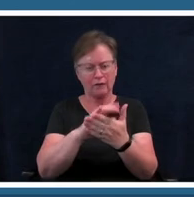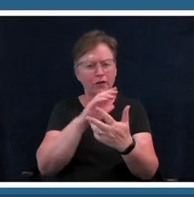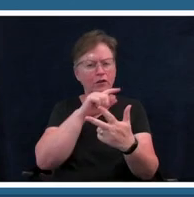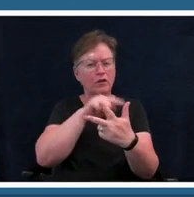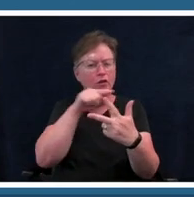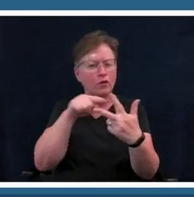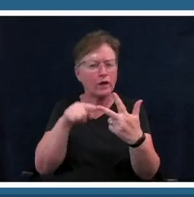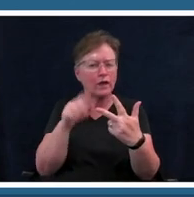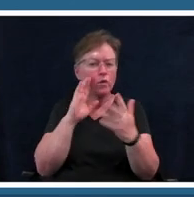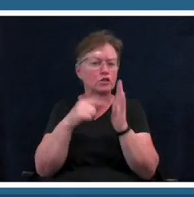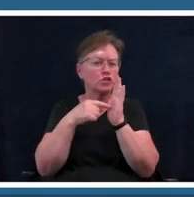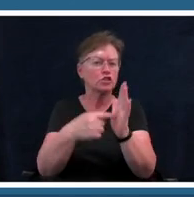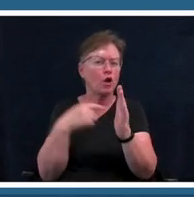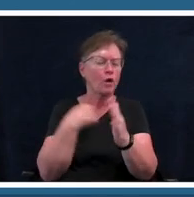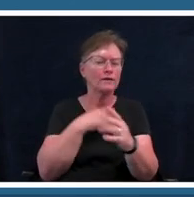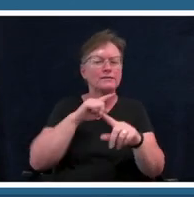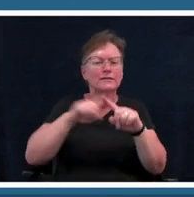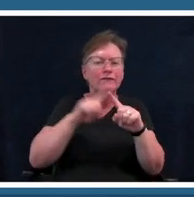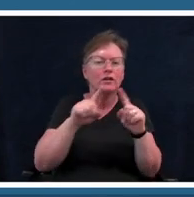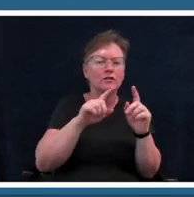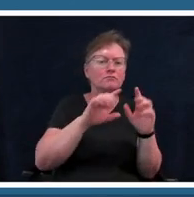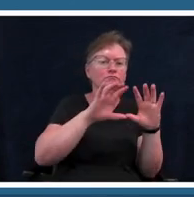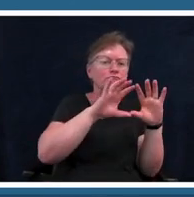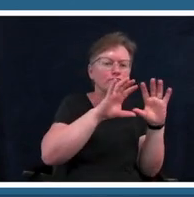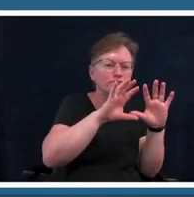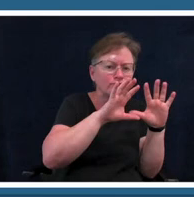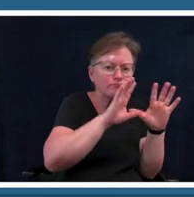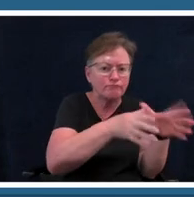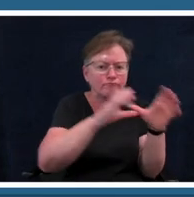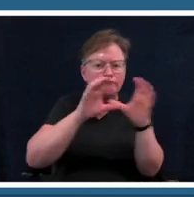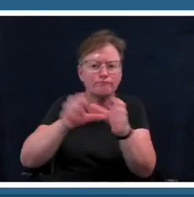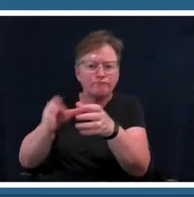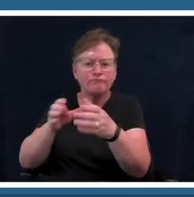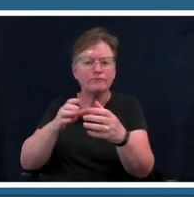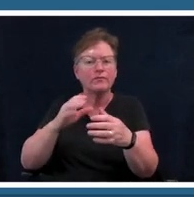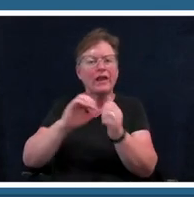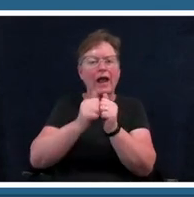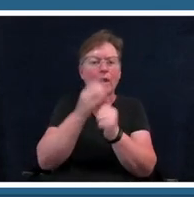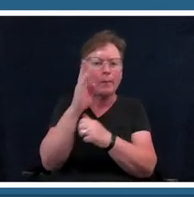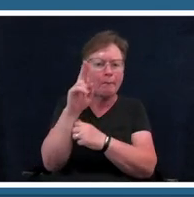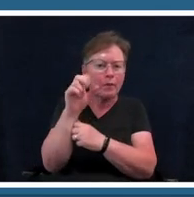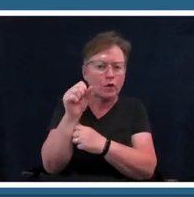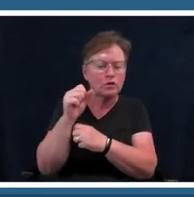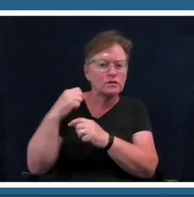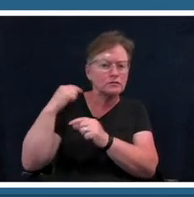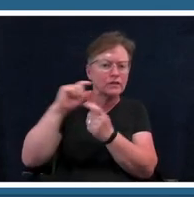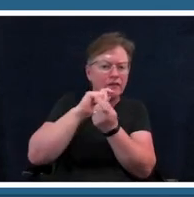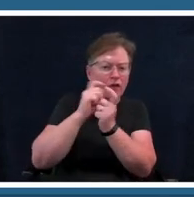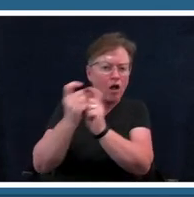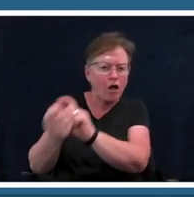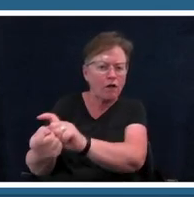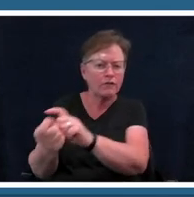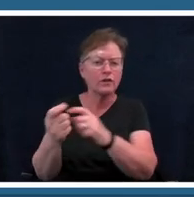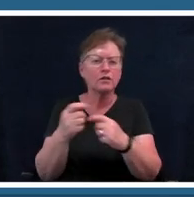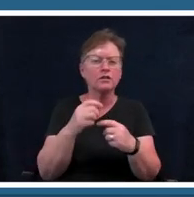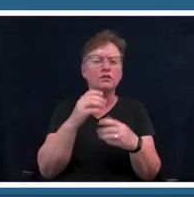eras how the blues has evolved and also how the structure the sound even some of